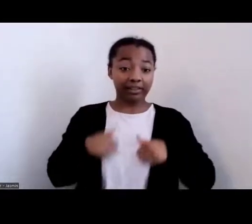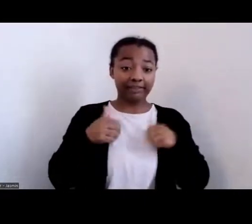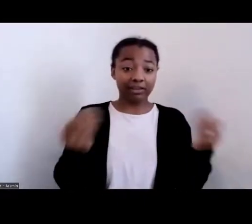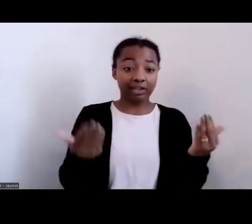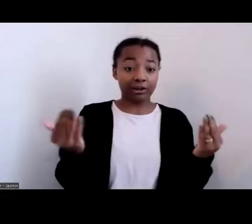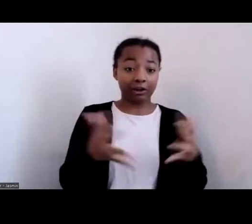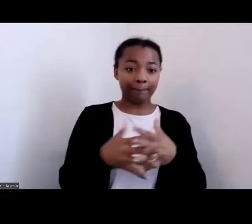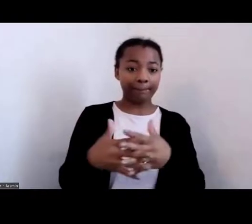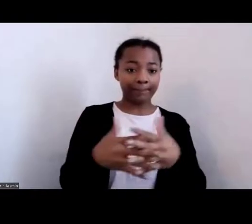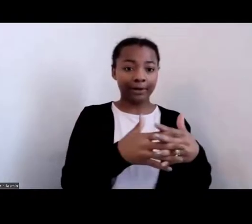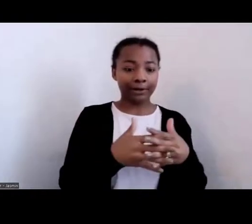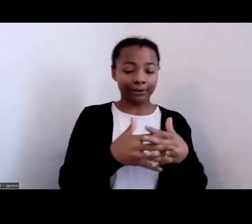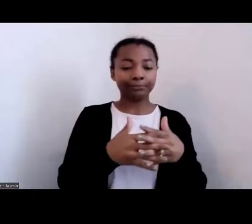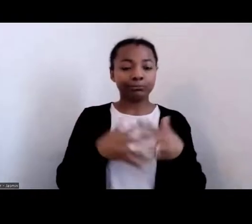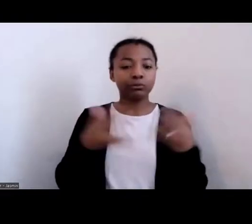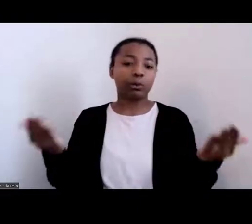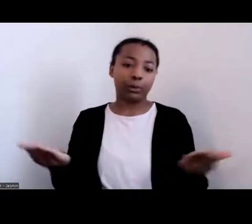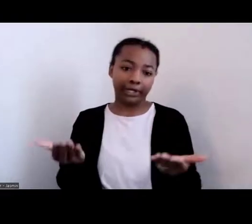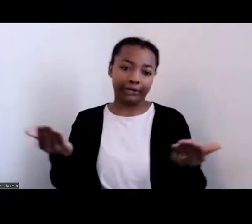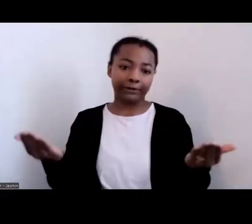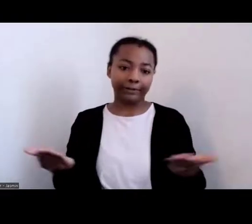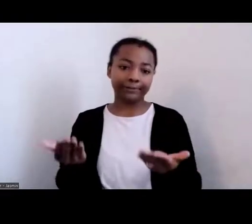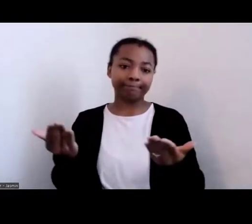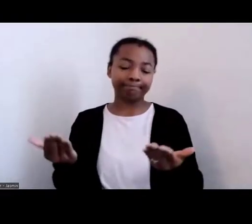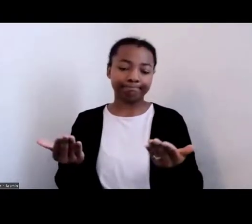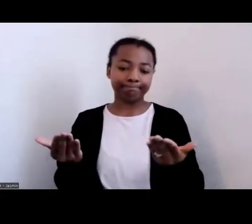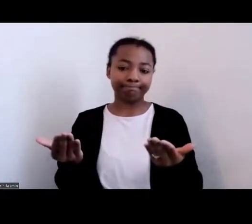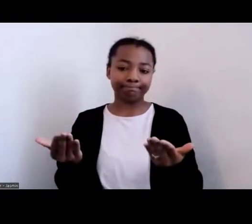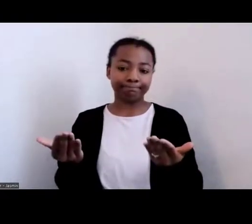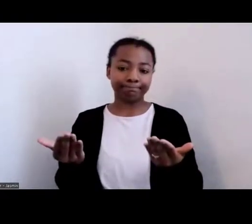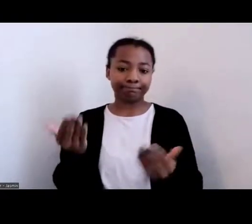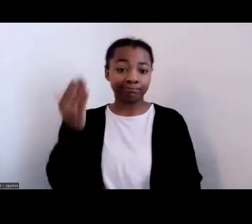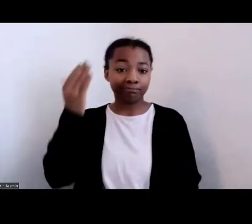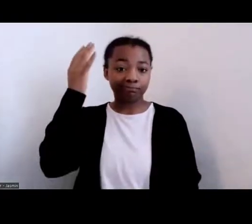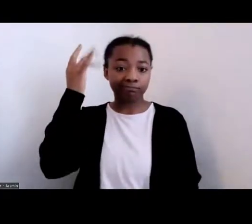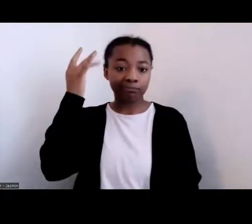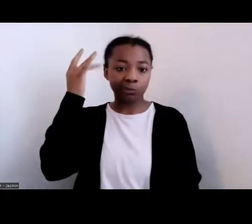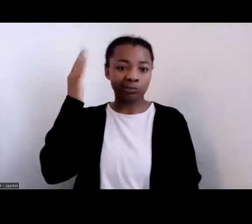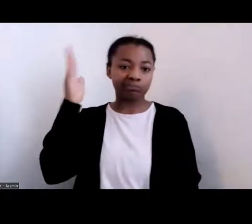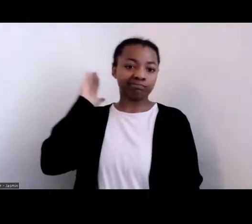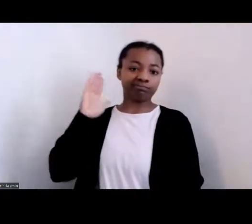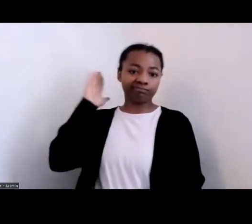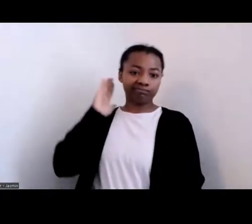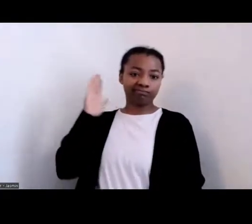here, came here by way of kidnapping, violence, and